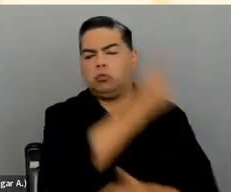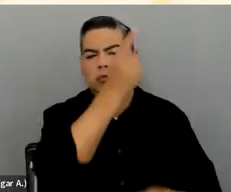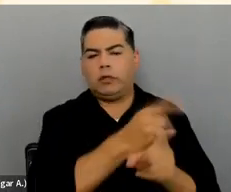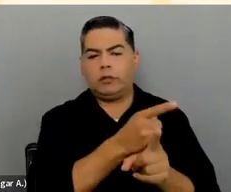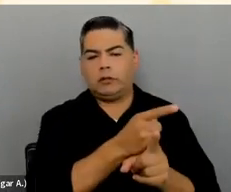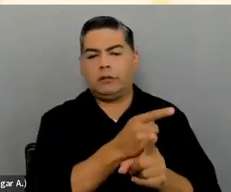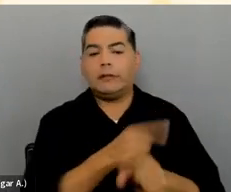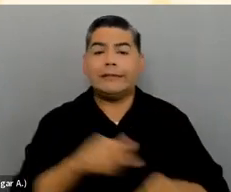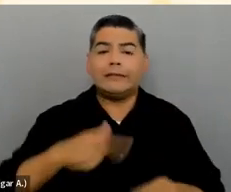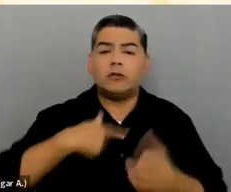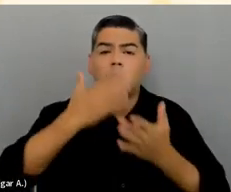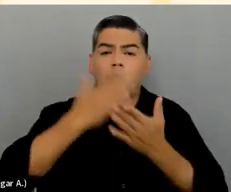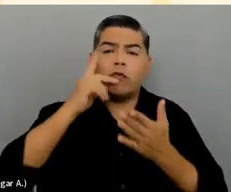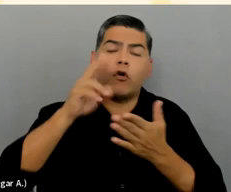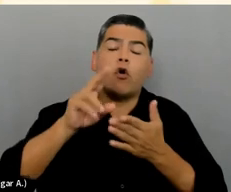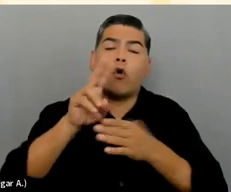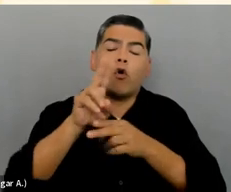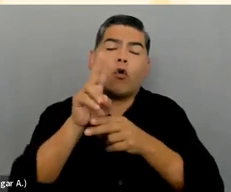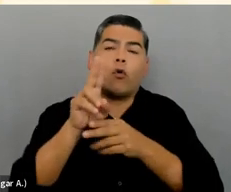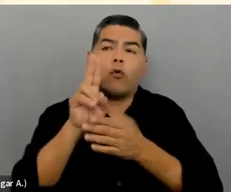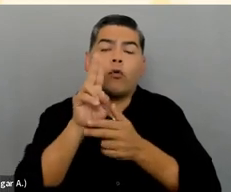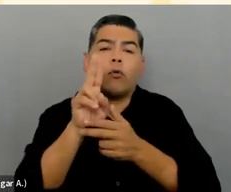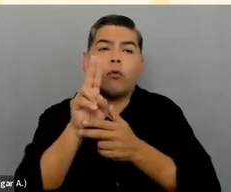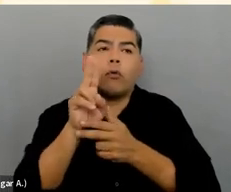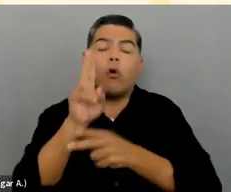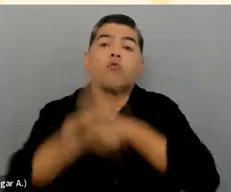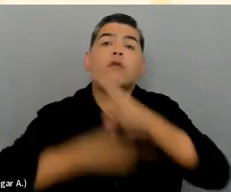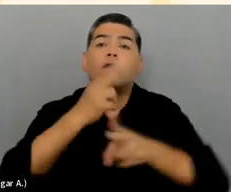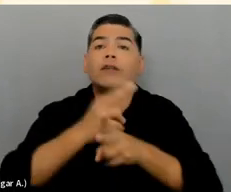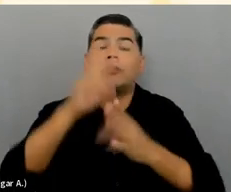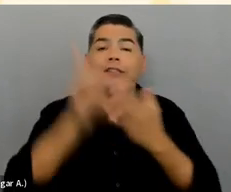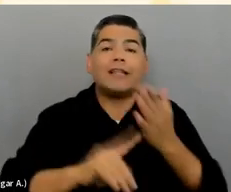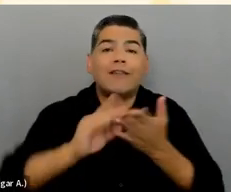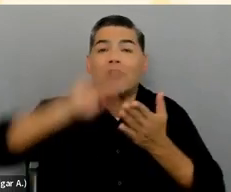for Learning. Universal design for Learning is intended to make learning good for everybody.